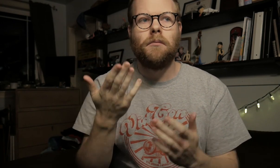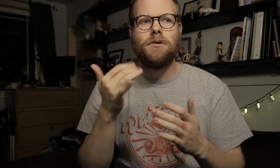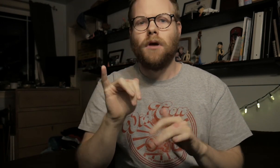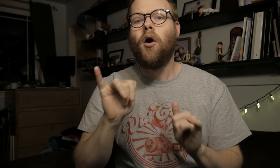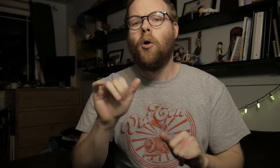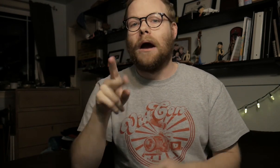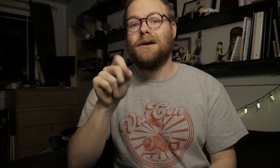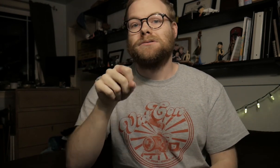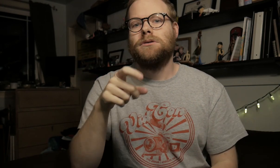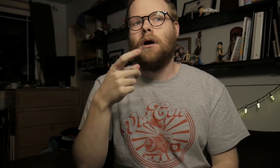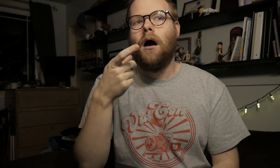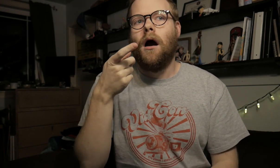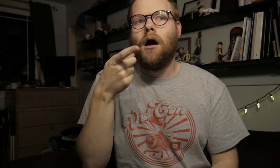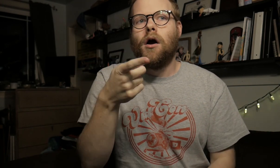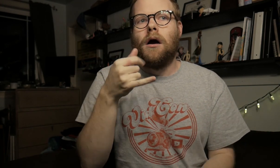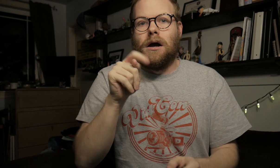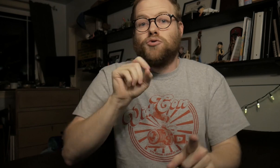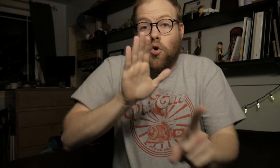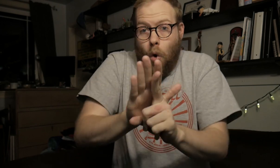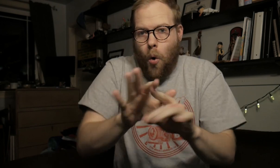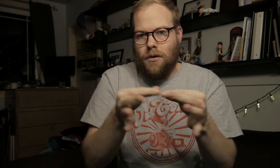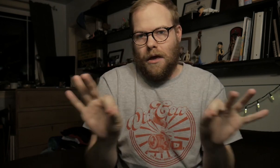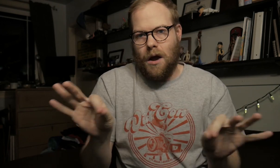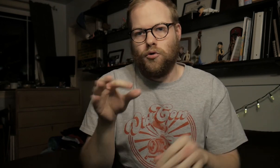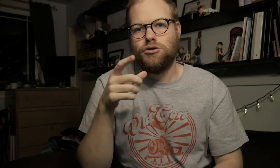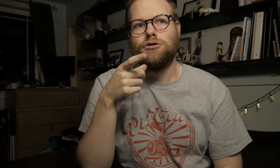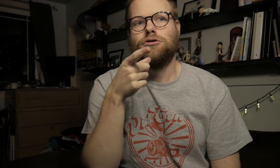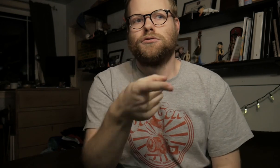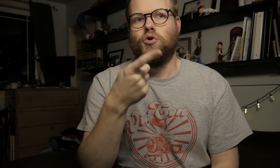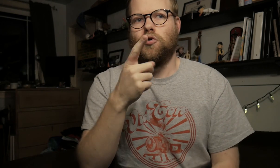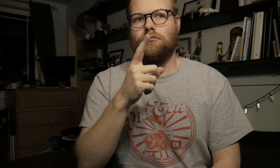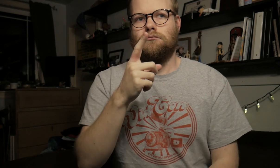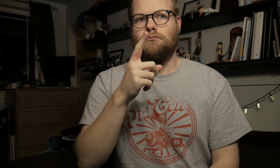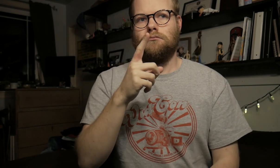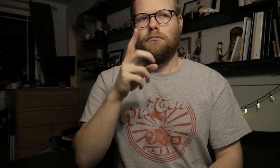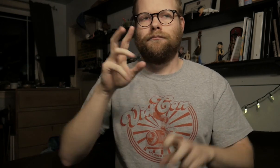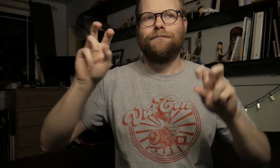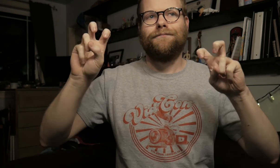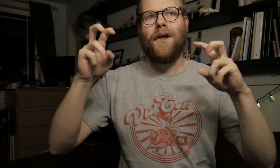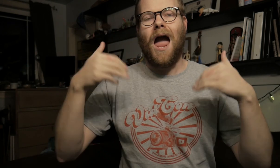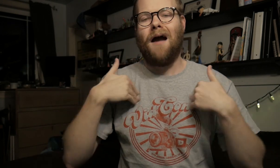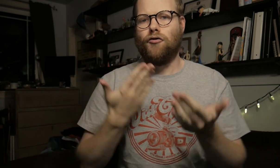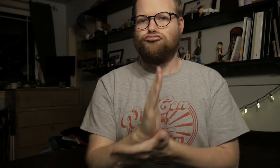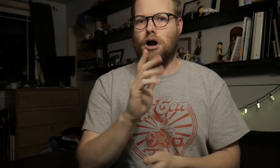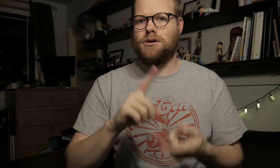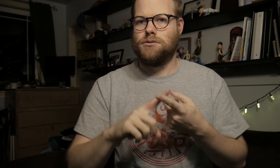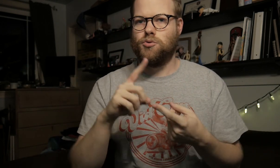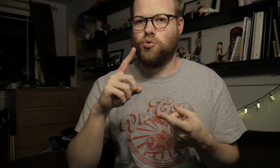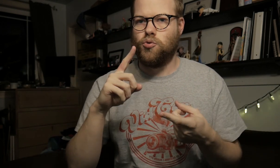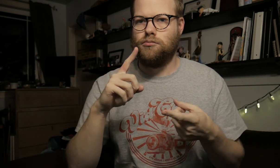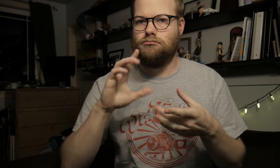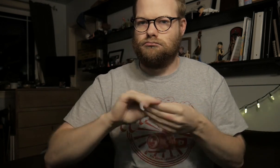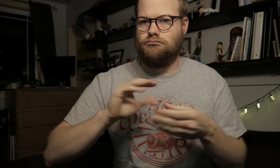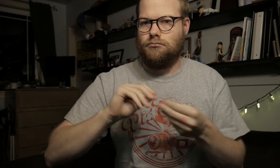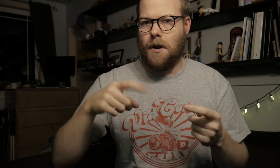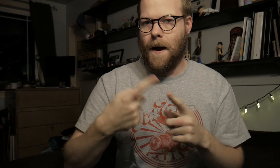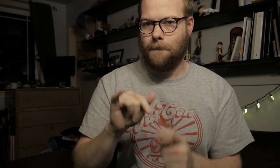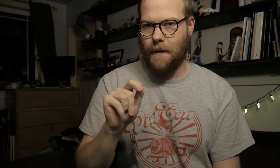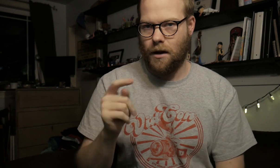Maybe it's oh okay, yes it's your language, you "have the right" to talk about it.